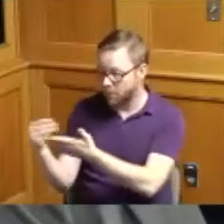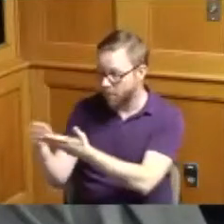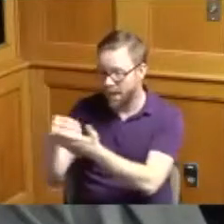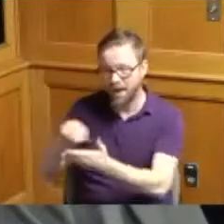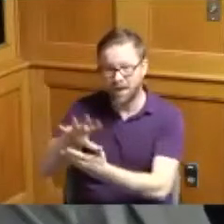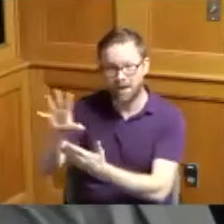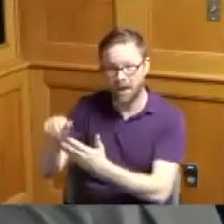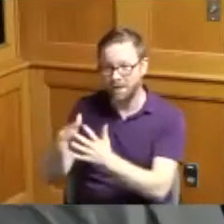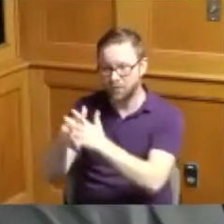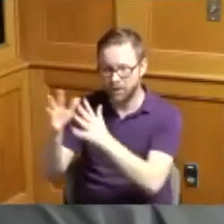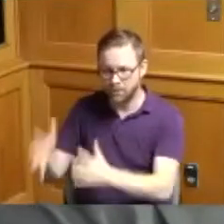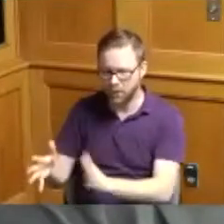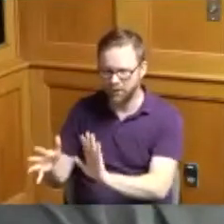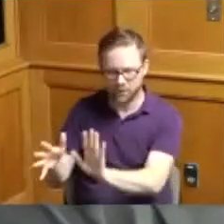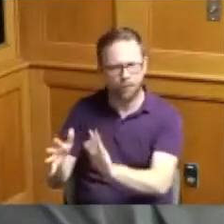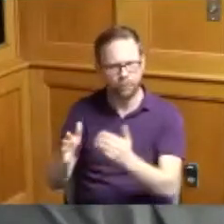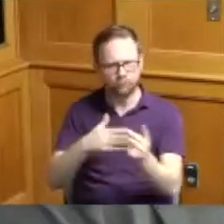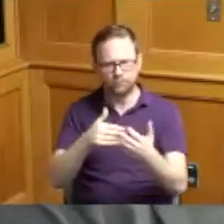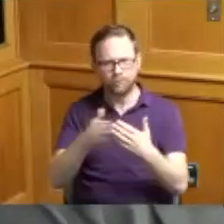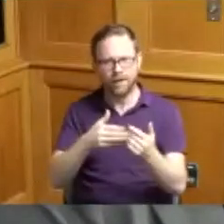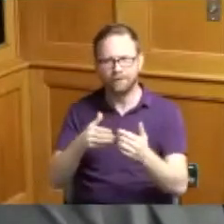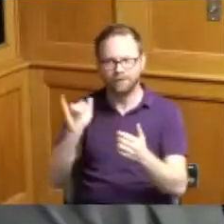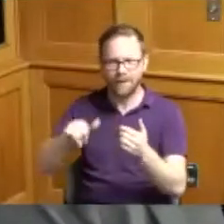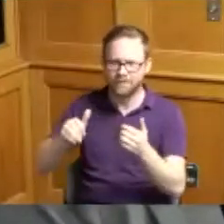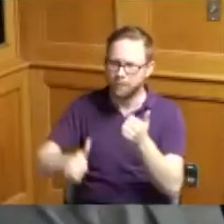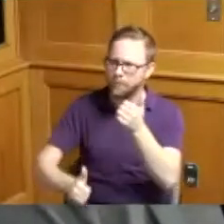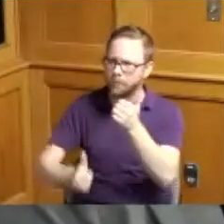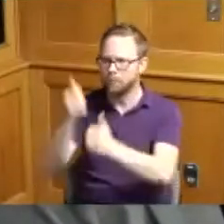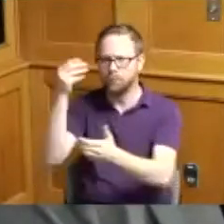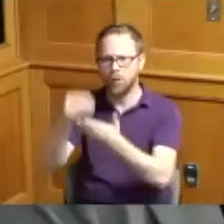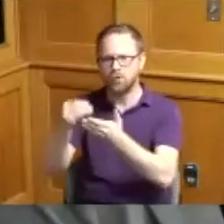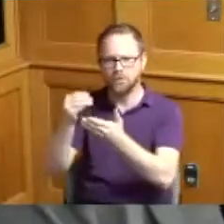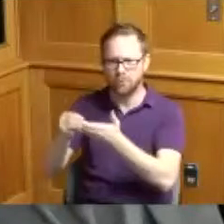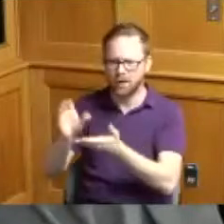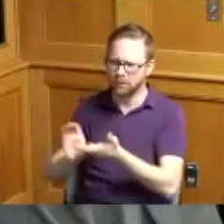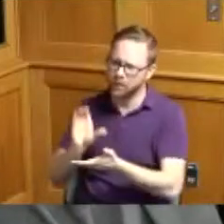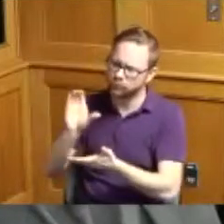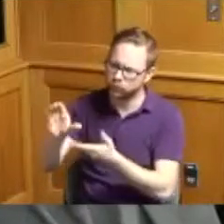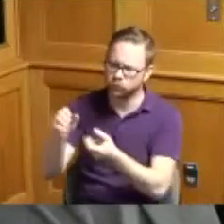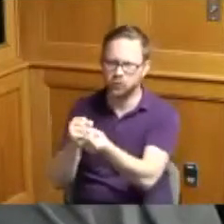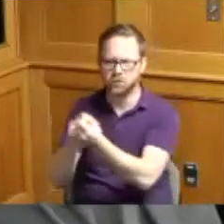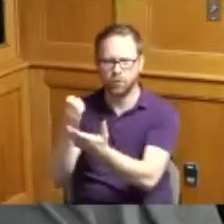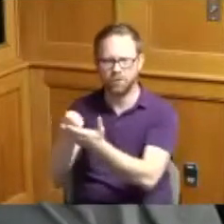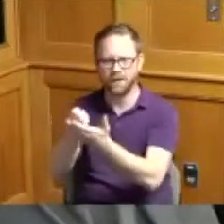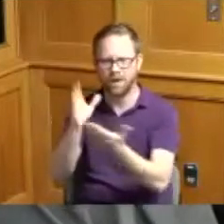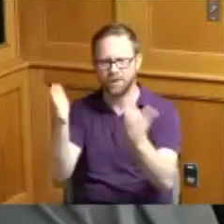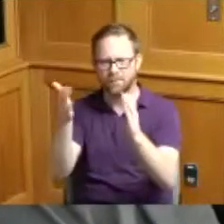matter it's the highest that comes in and it goes into our convention facilities Authority